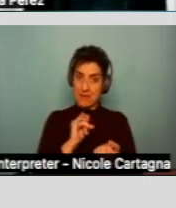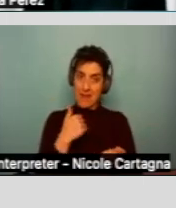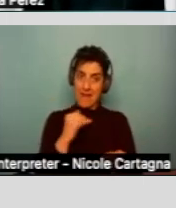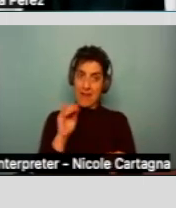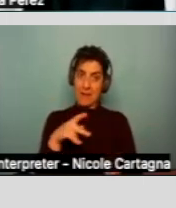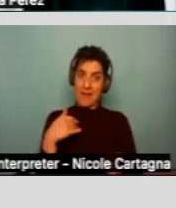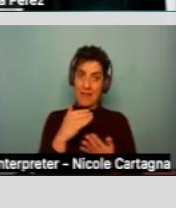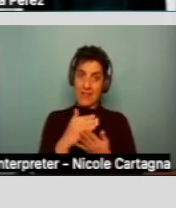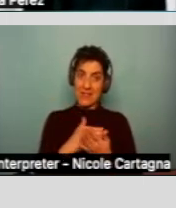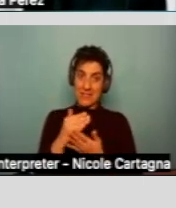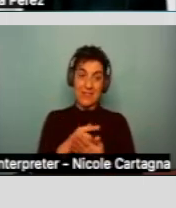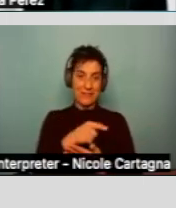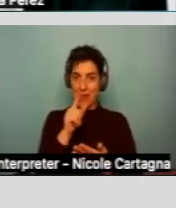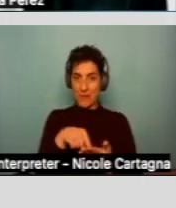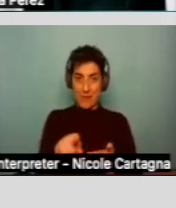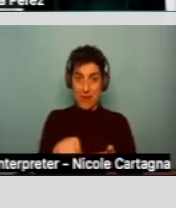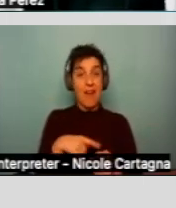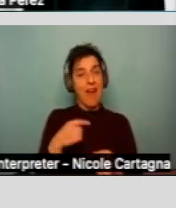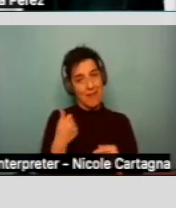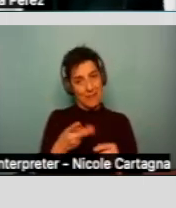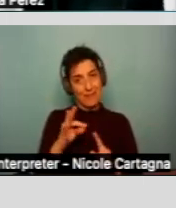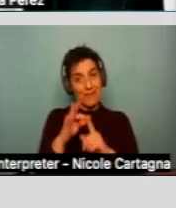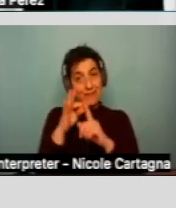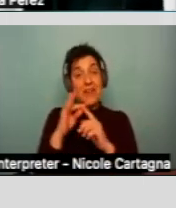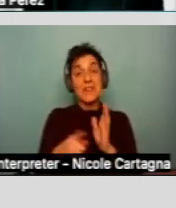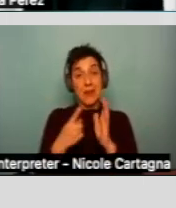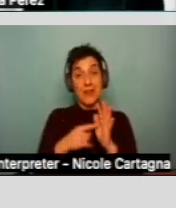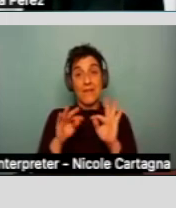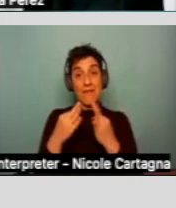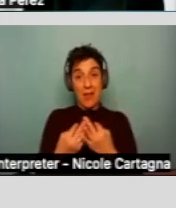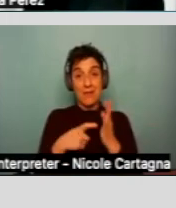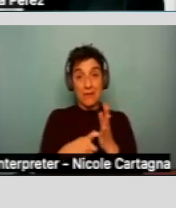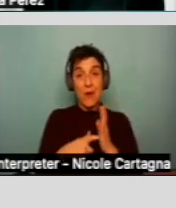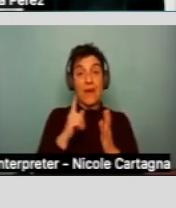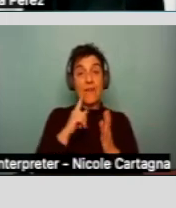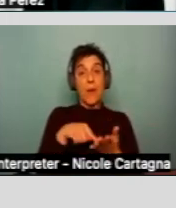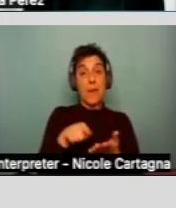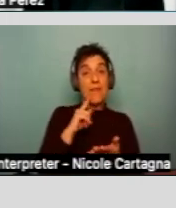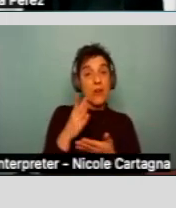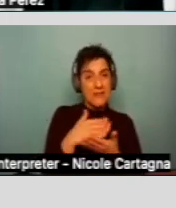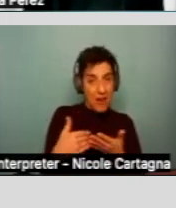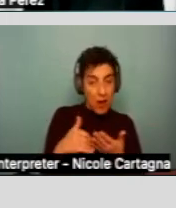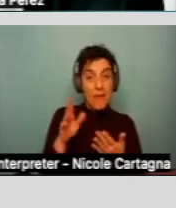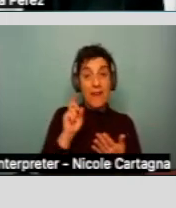However, there are exceptions. Families may be required to pay for a portion of the respite, daycare, or camping services